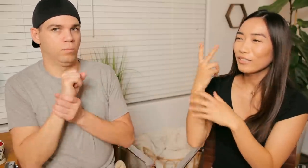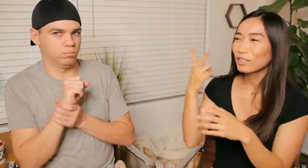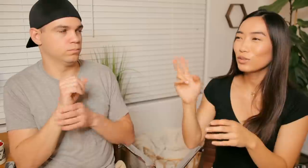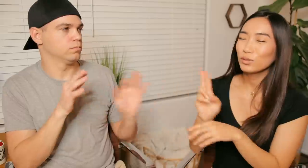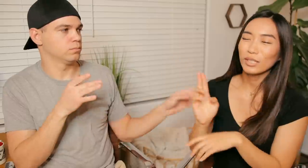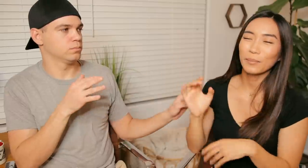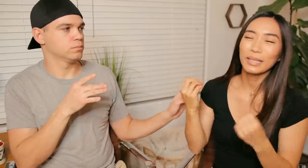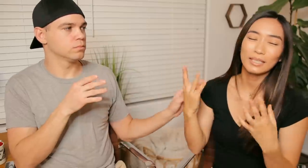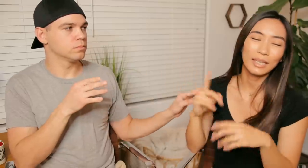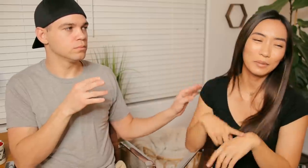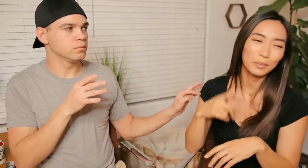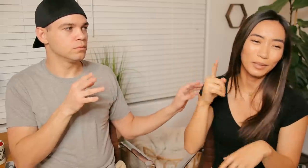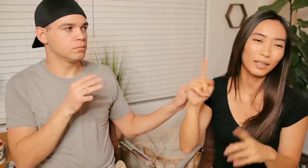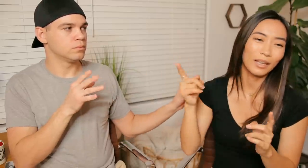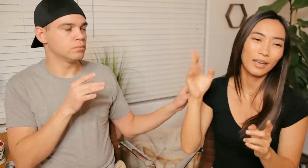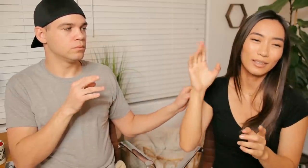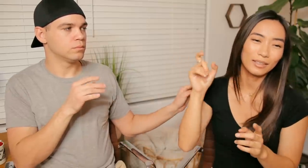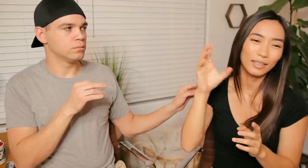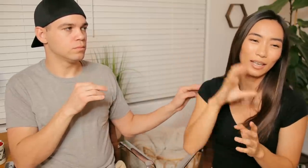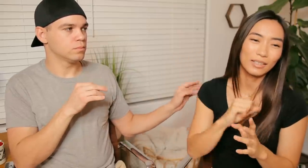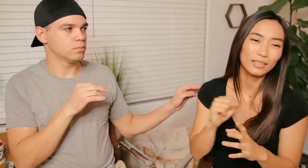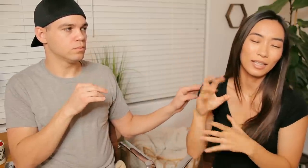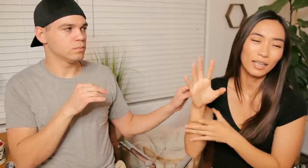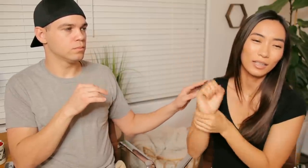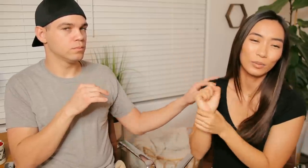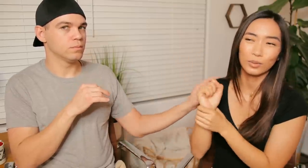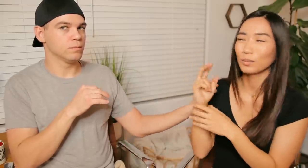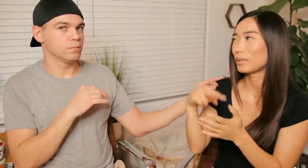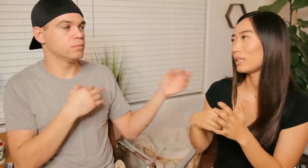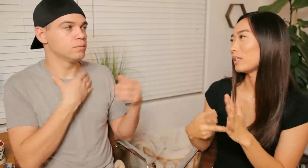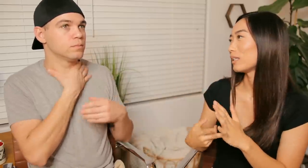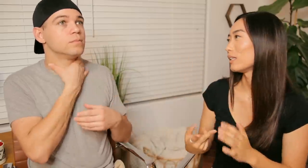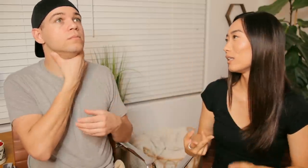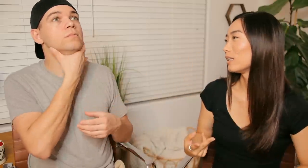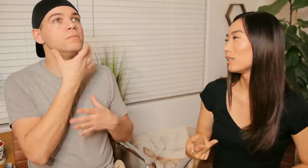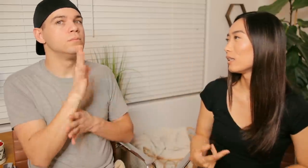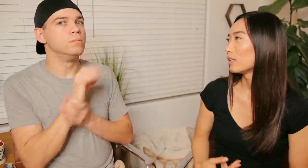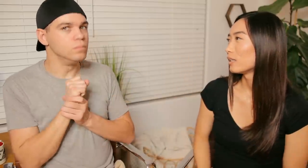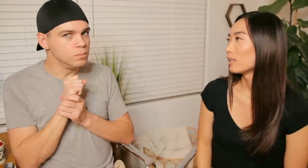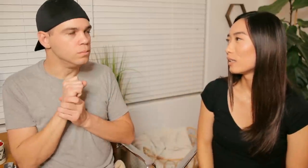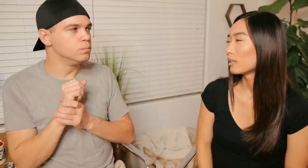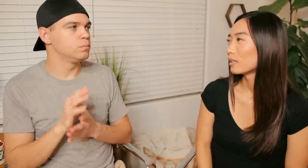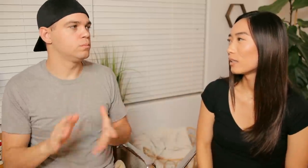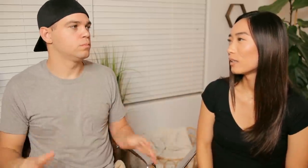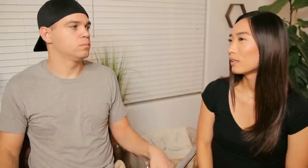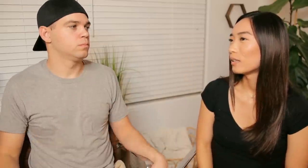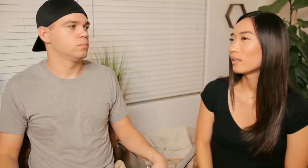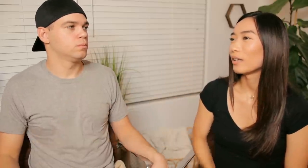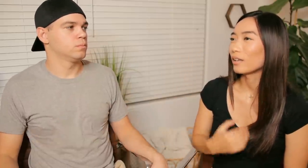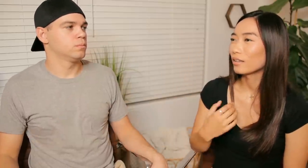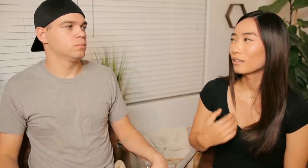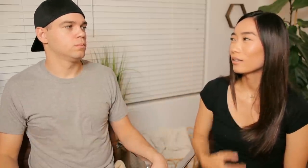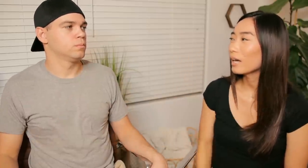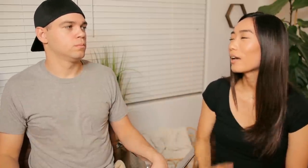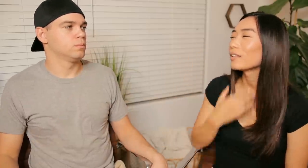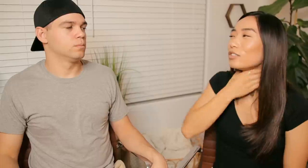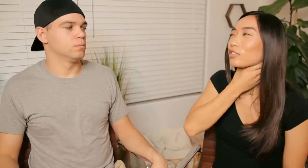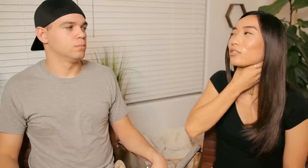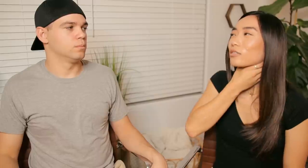I've seen you use that many times but I had to guess that it would mean R: neck retracts like YEAH